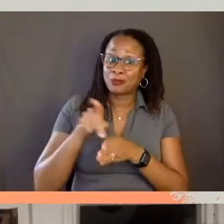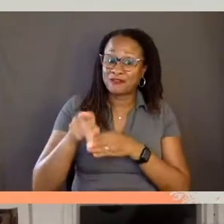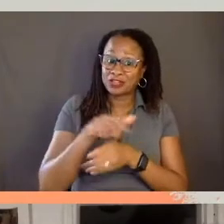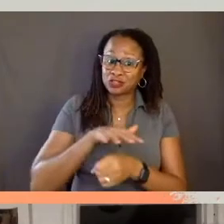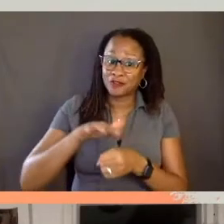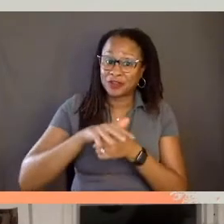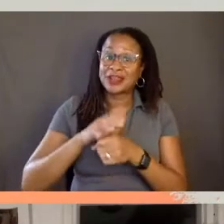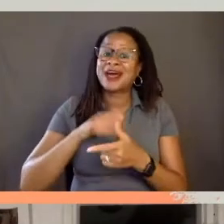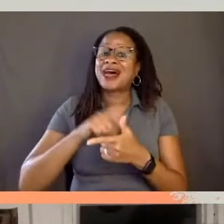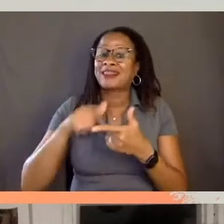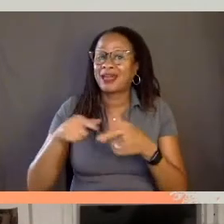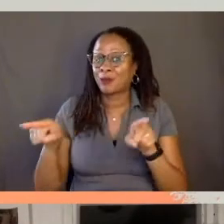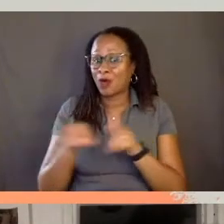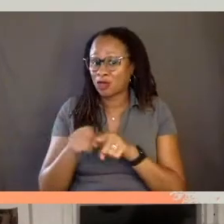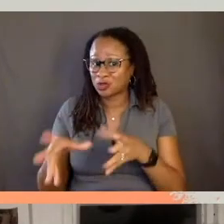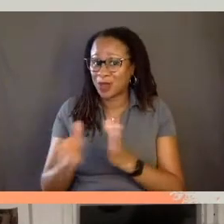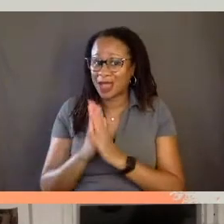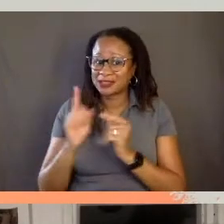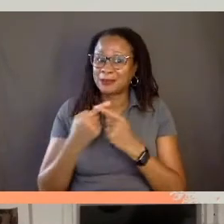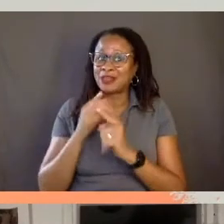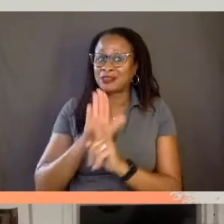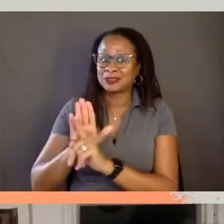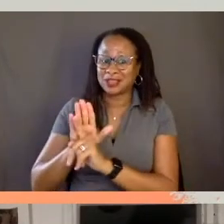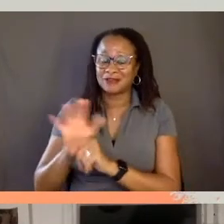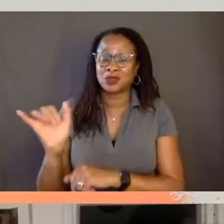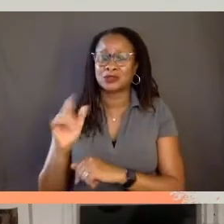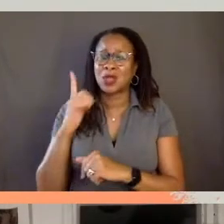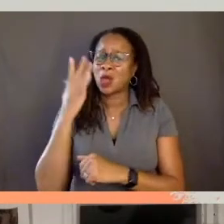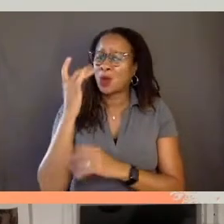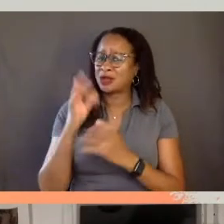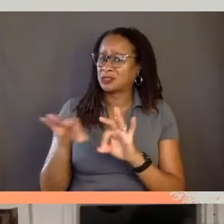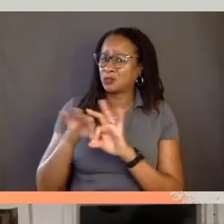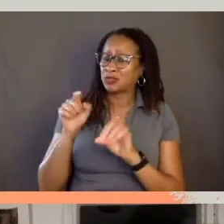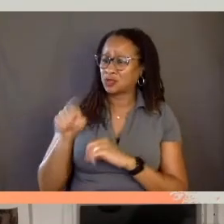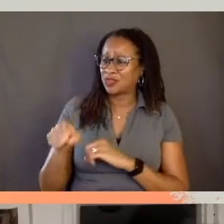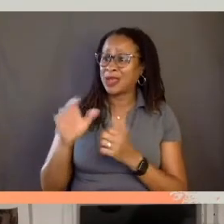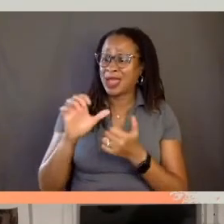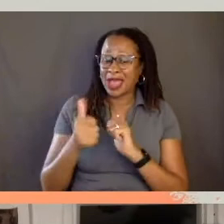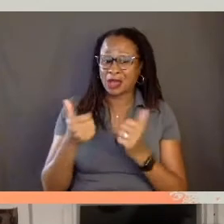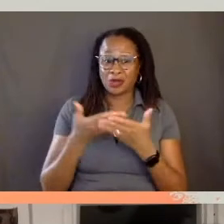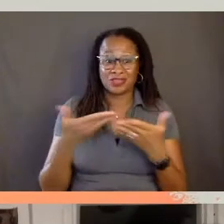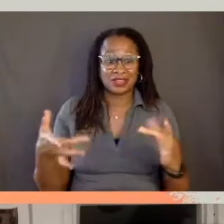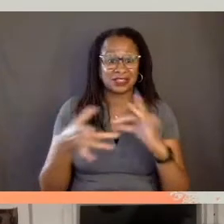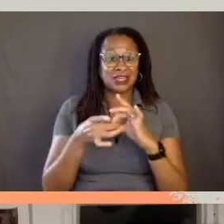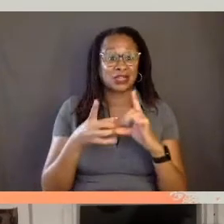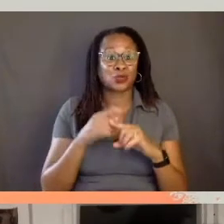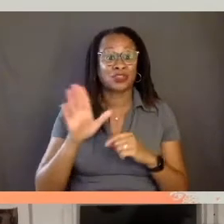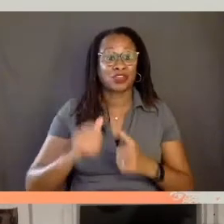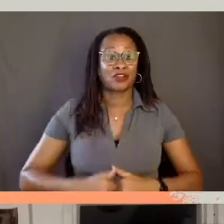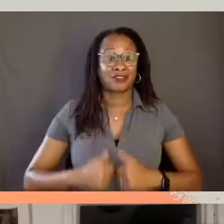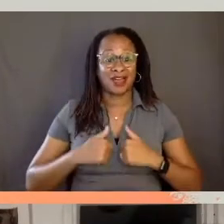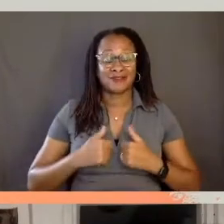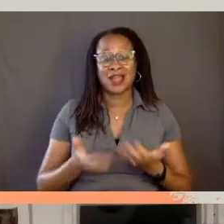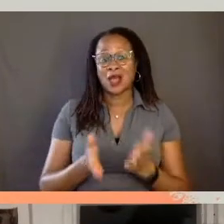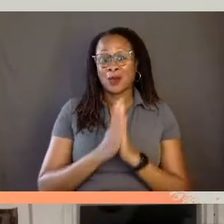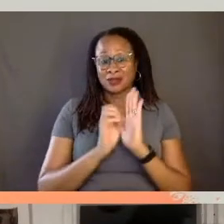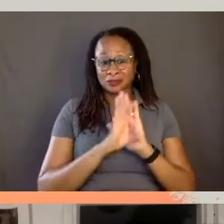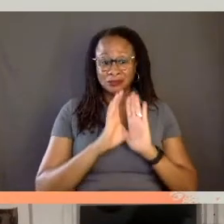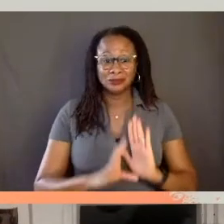but then we'll also ask them questions about themselves and why it matters to them and how these themes connect with their lives. We asked our characters, why,